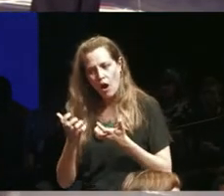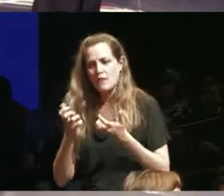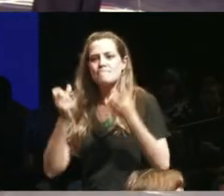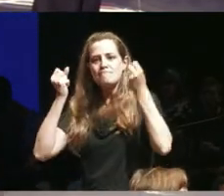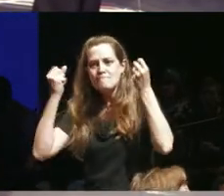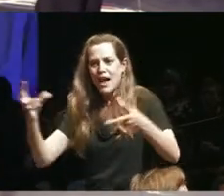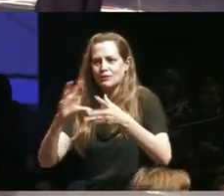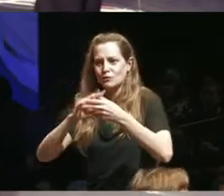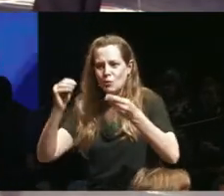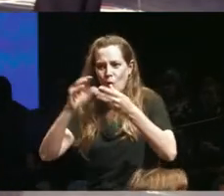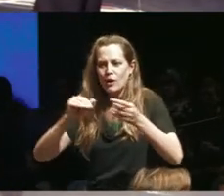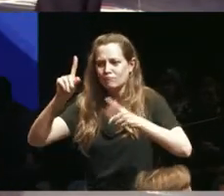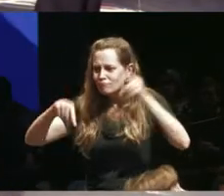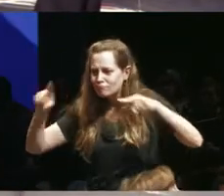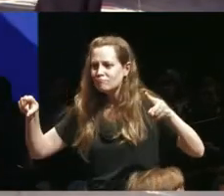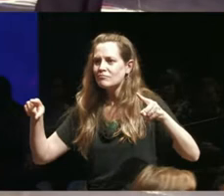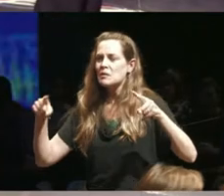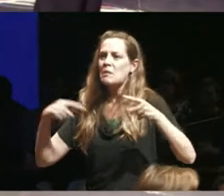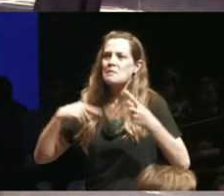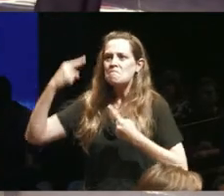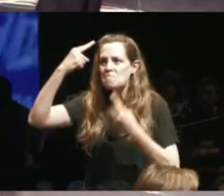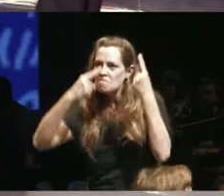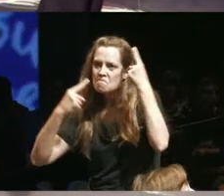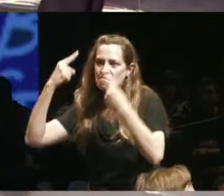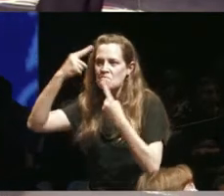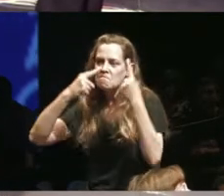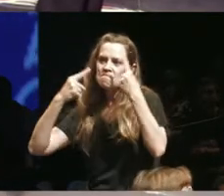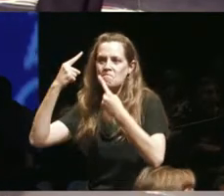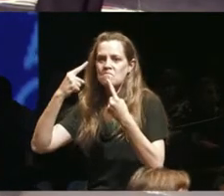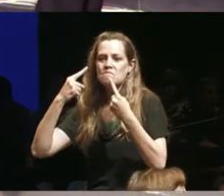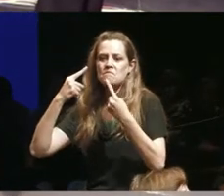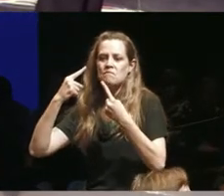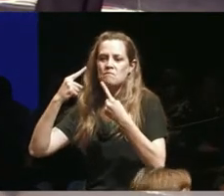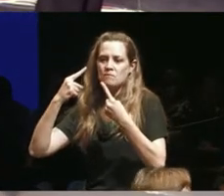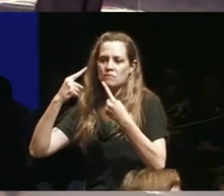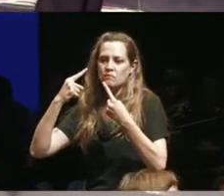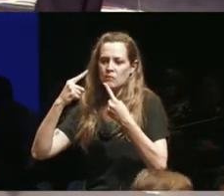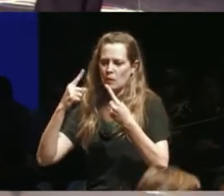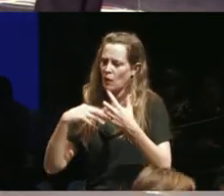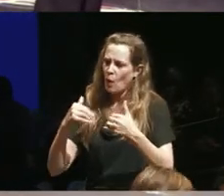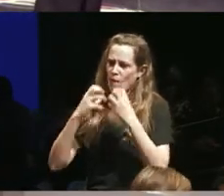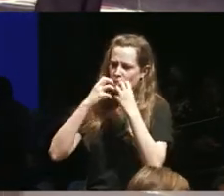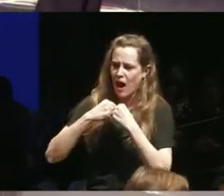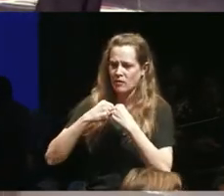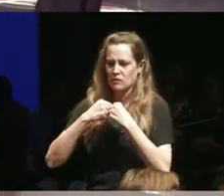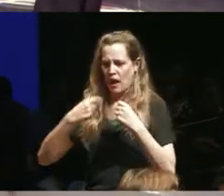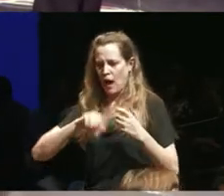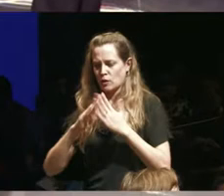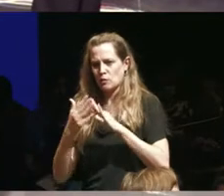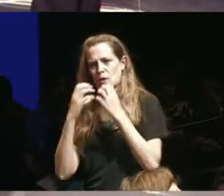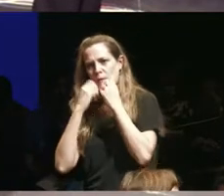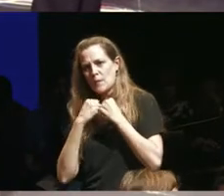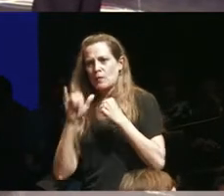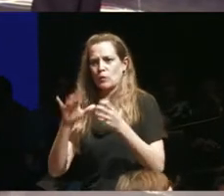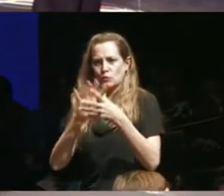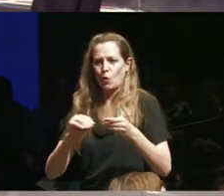of what we might consider to be valuable within our community and how can we do